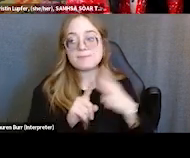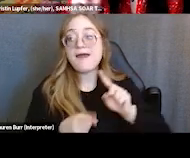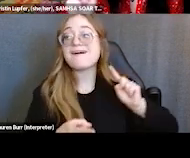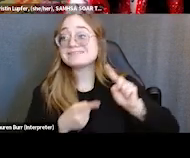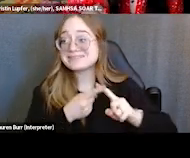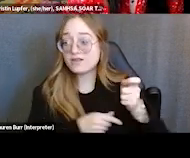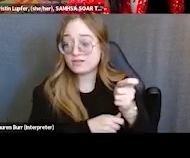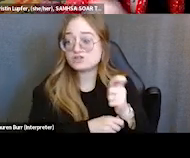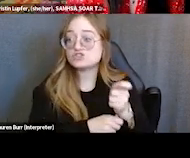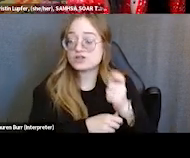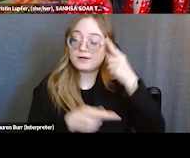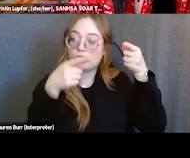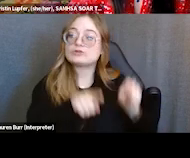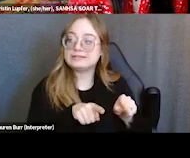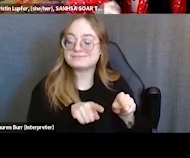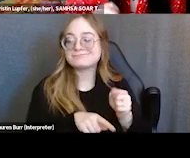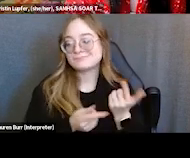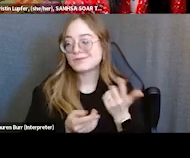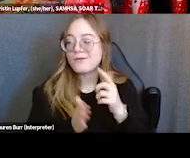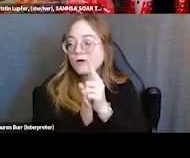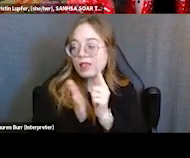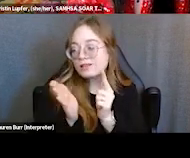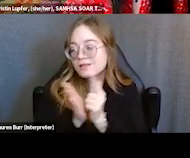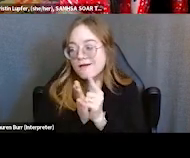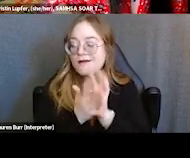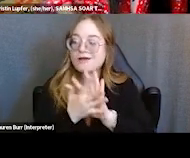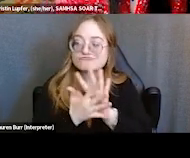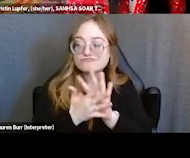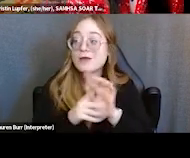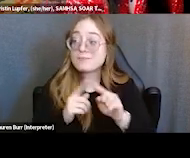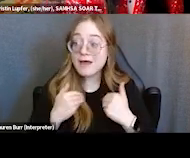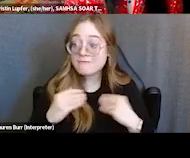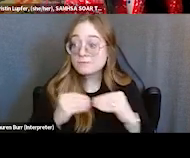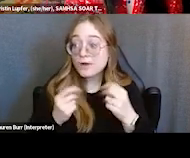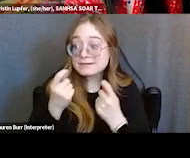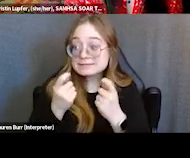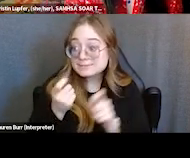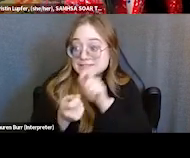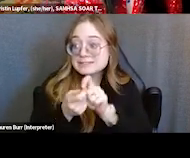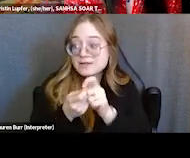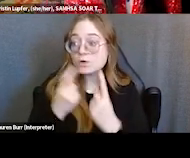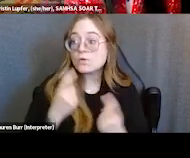Just little regulation stuff but if folks have other like, really specific questions about that, definitely email us at the TA center and we can help out with that.